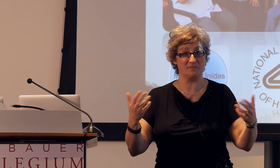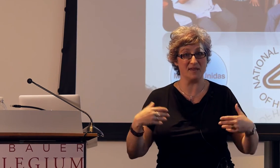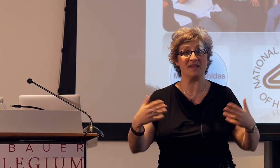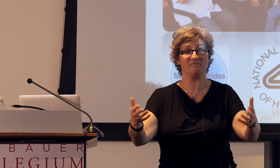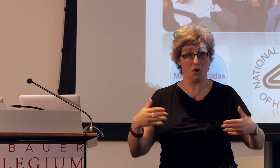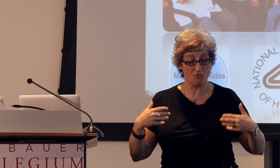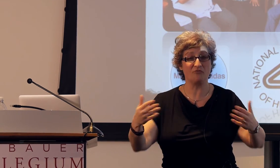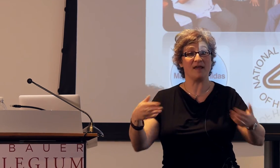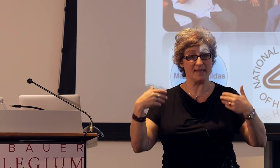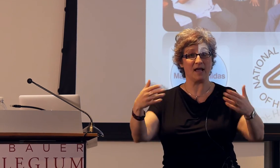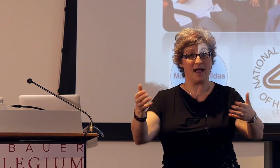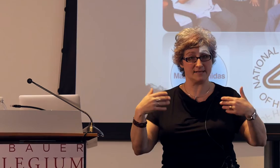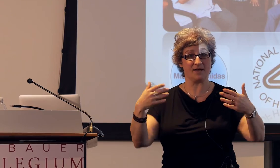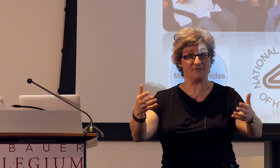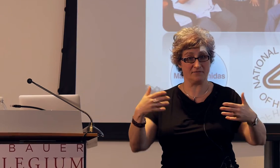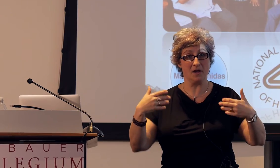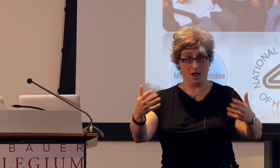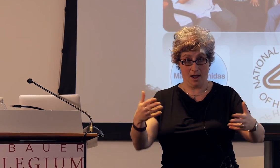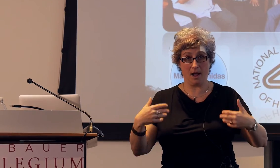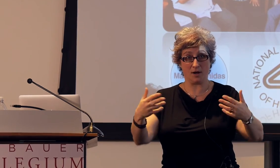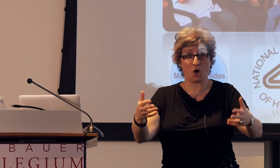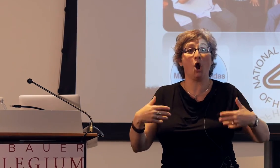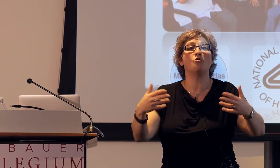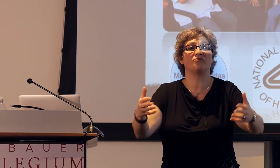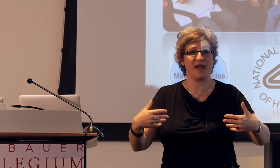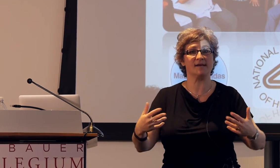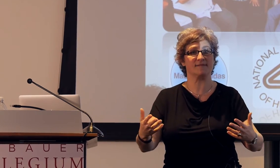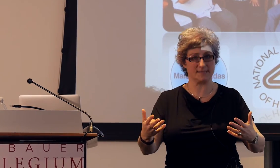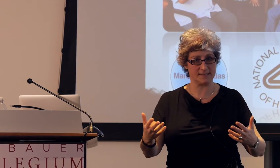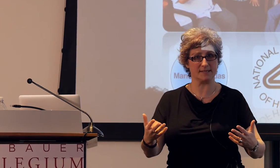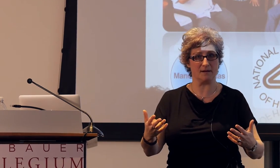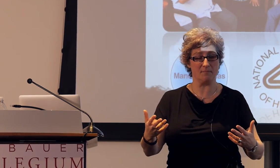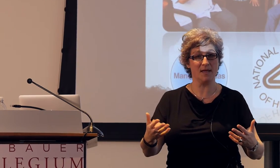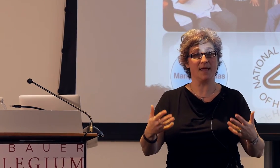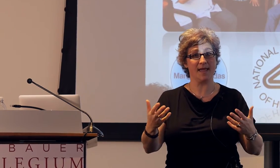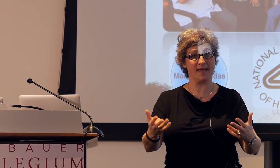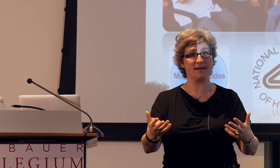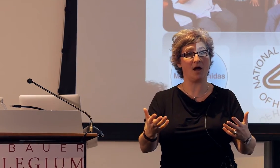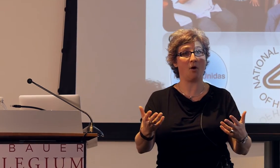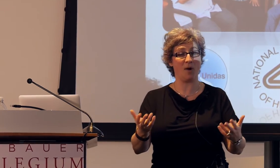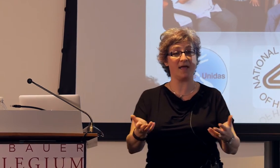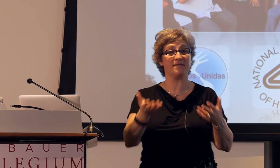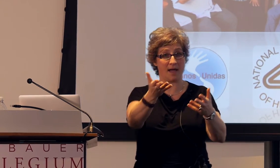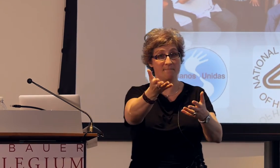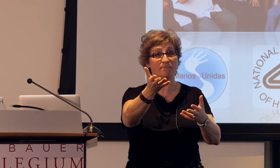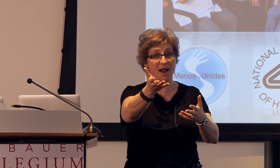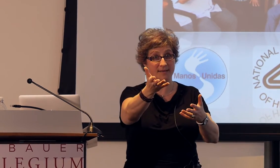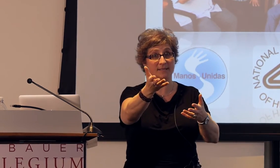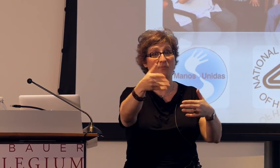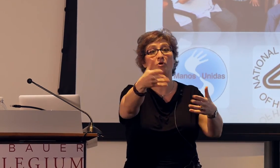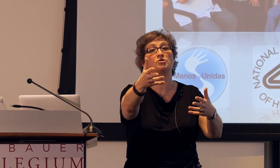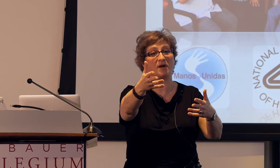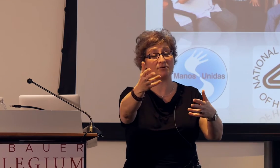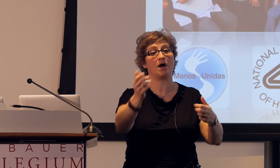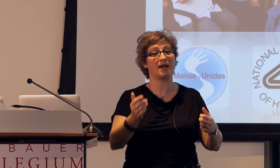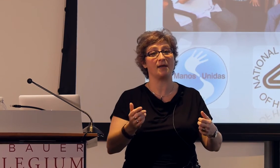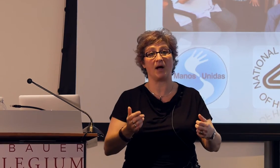to be really kind of co-creating the system in a way that might approach what you're talking about,